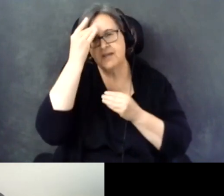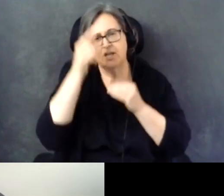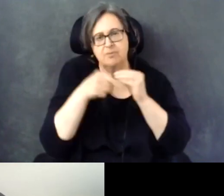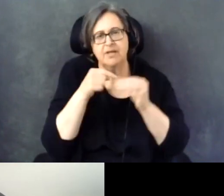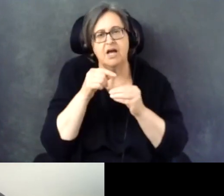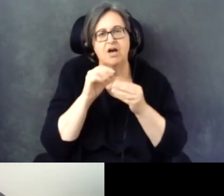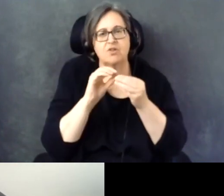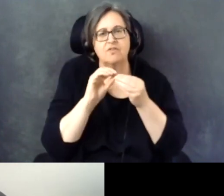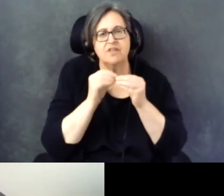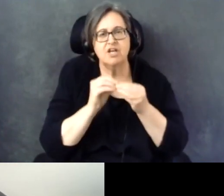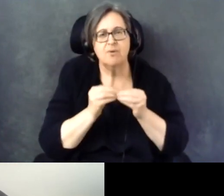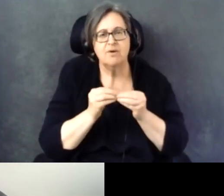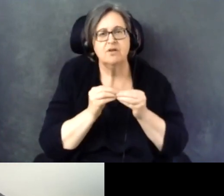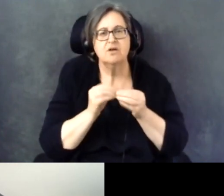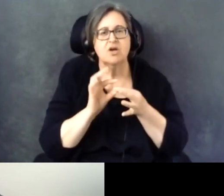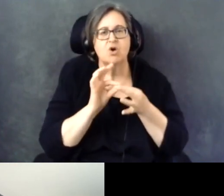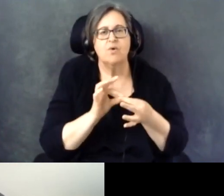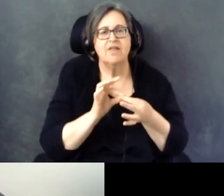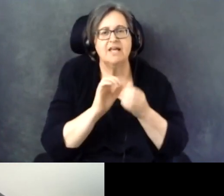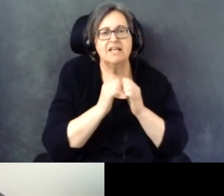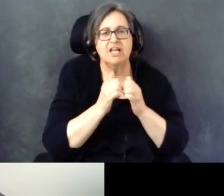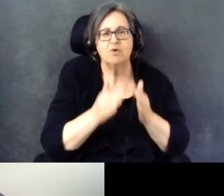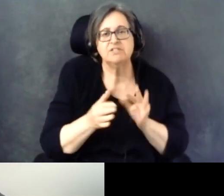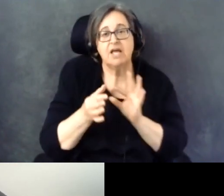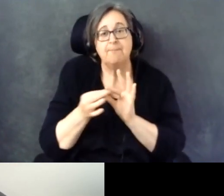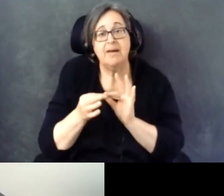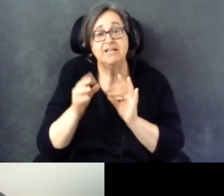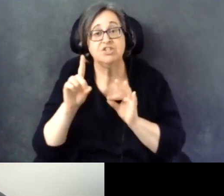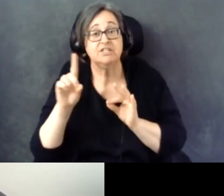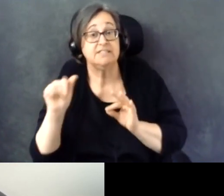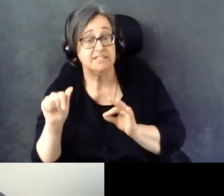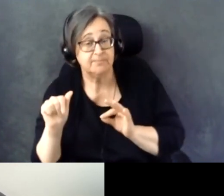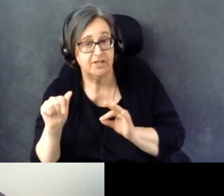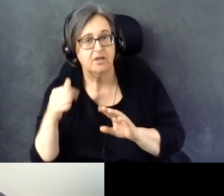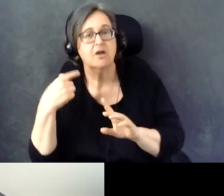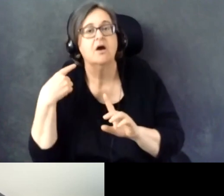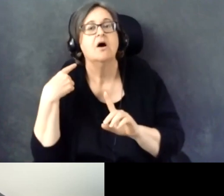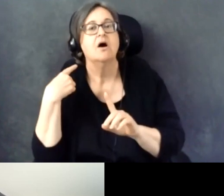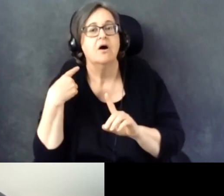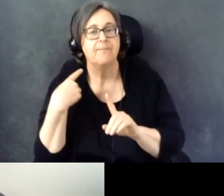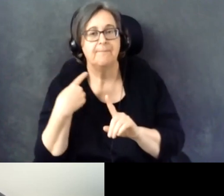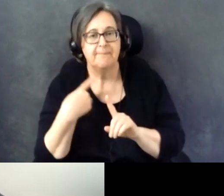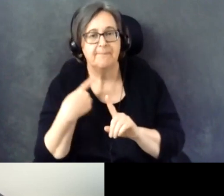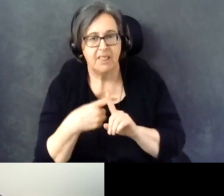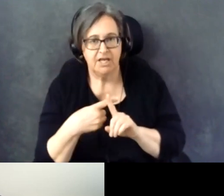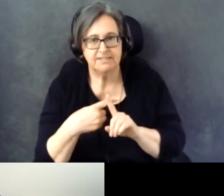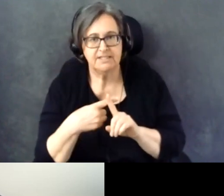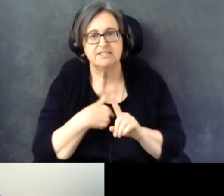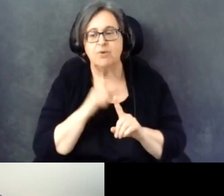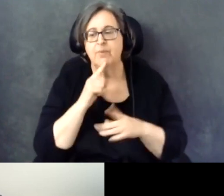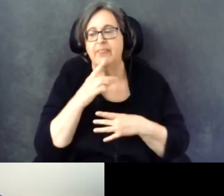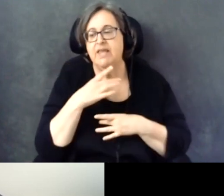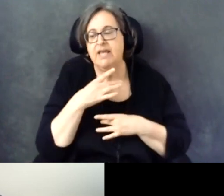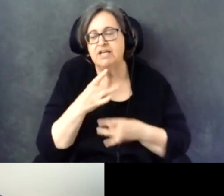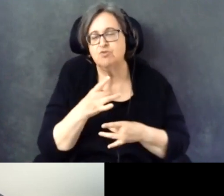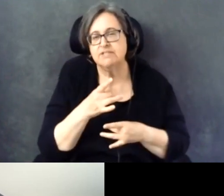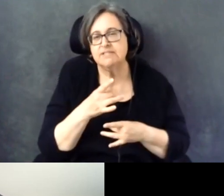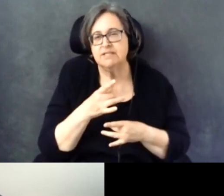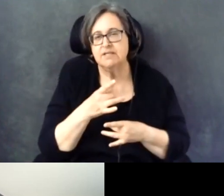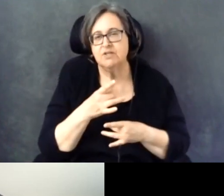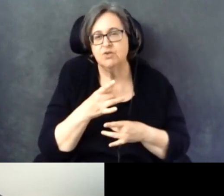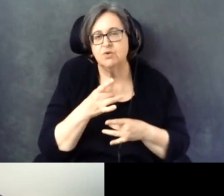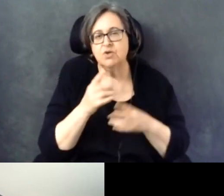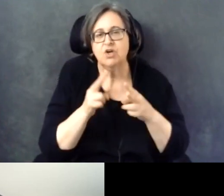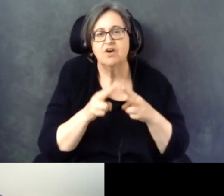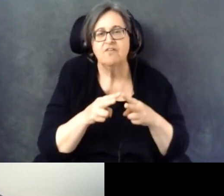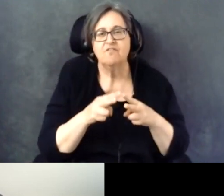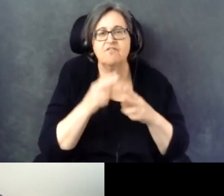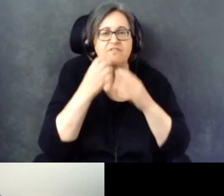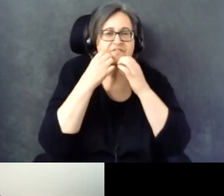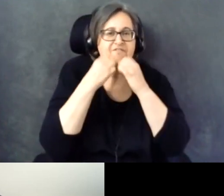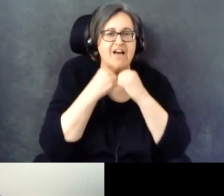around the candidates mentioning disability, and then also really interested in disability